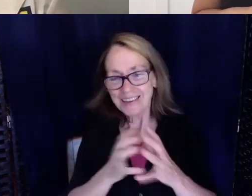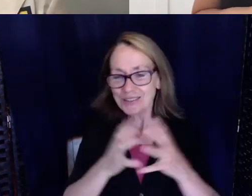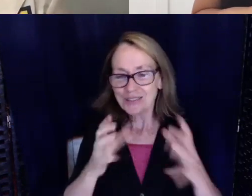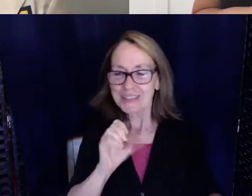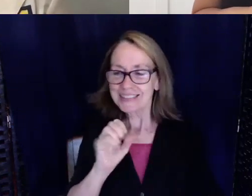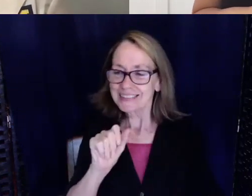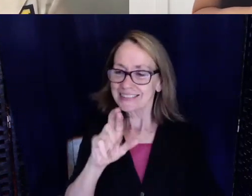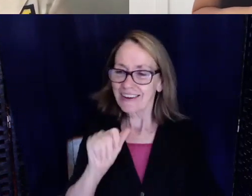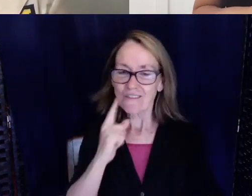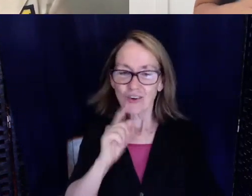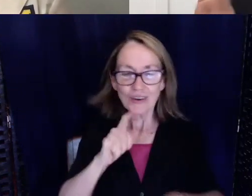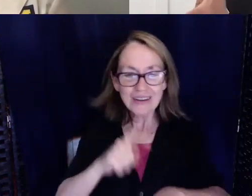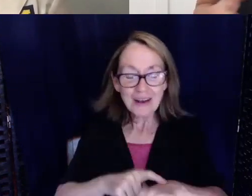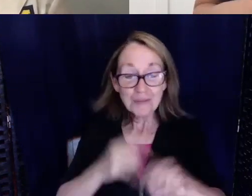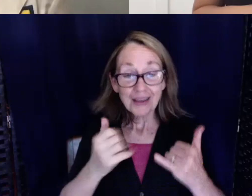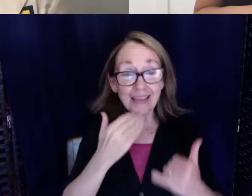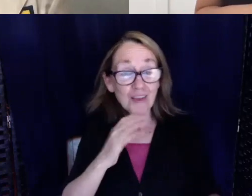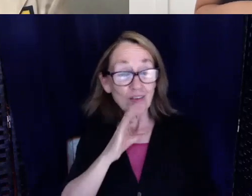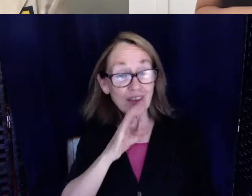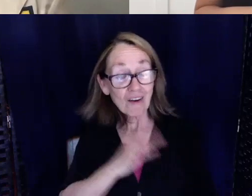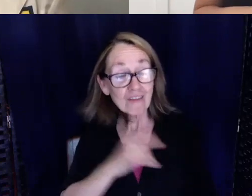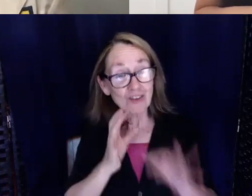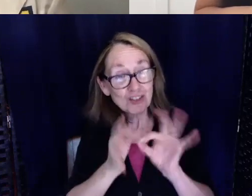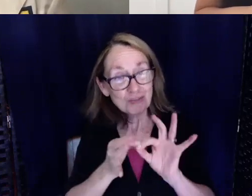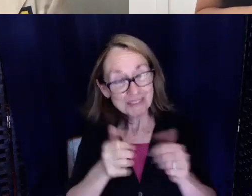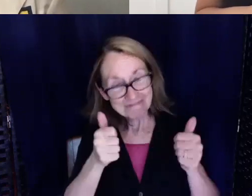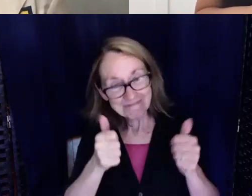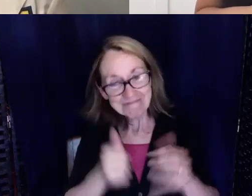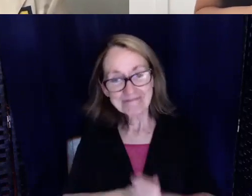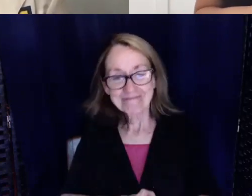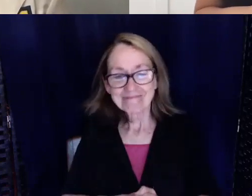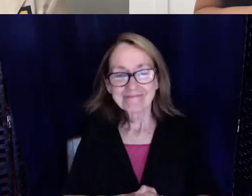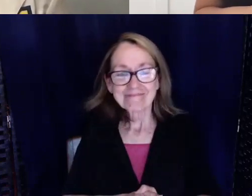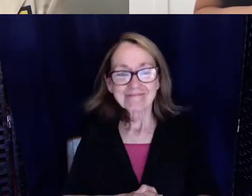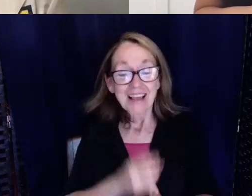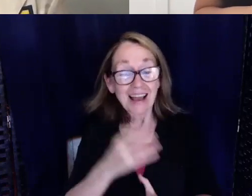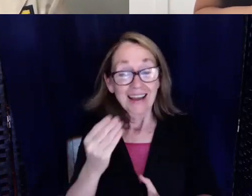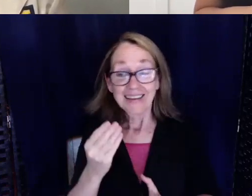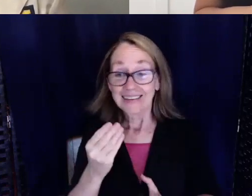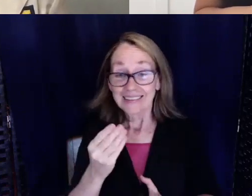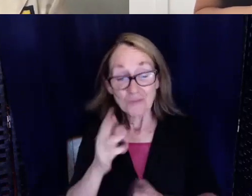time today and thank you, Carol, for interpreting and yeah, we look forward to seeing where you